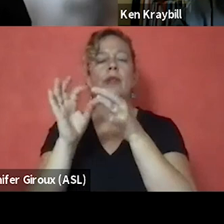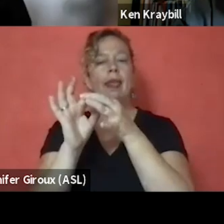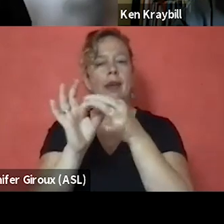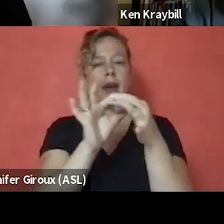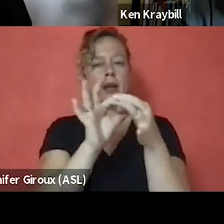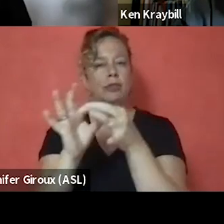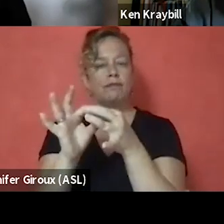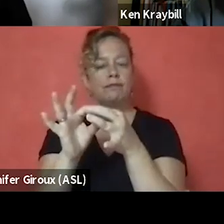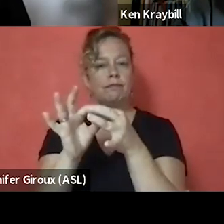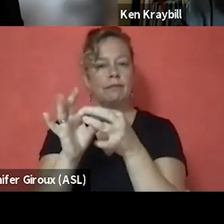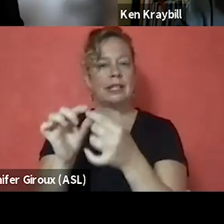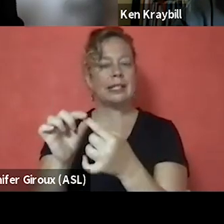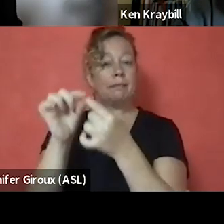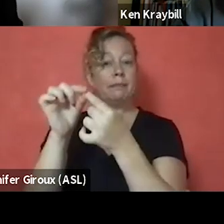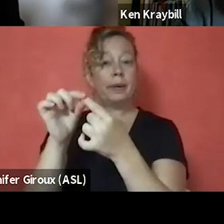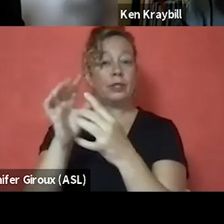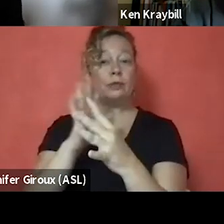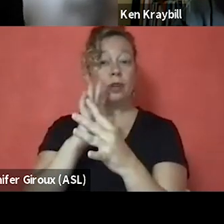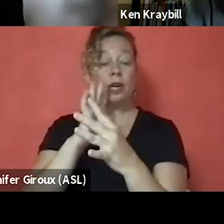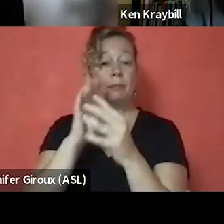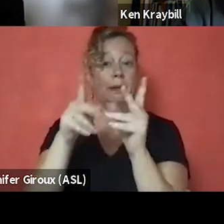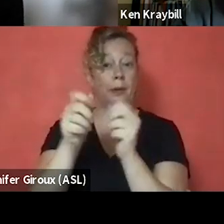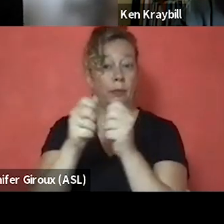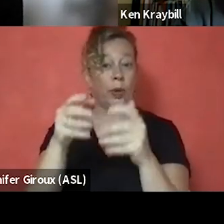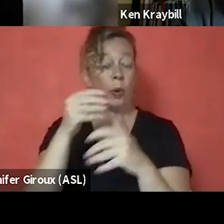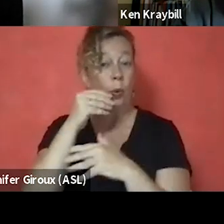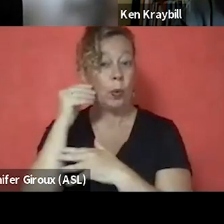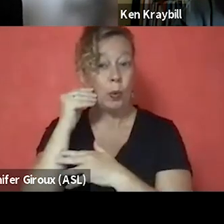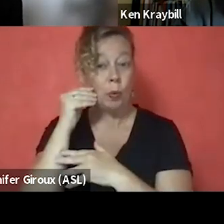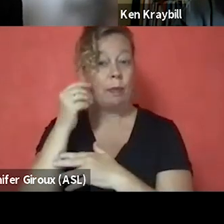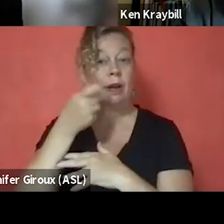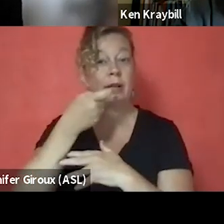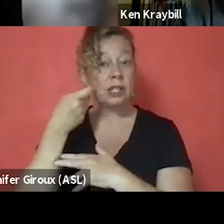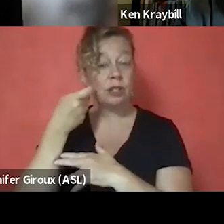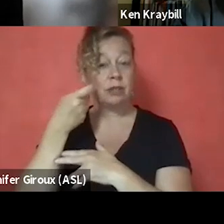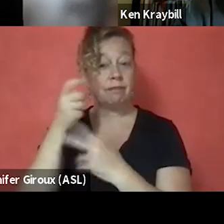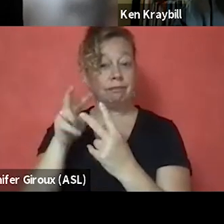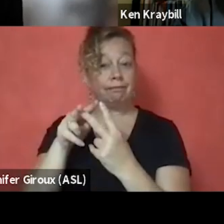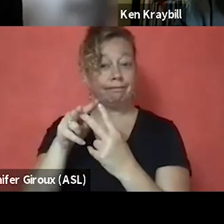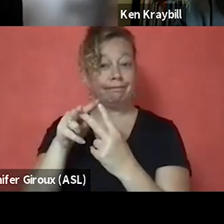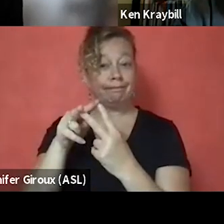especially when we talk about homelessness and addictions, opioid addictions,